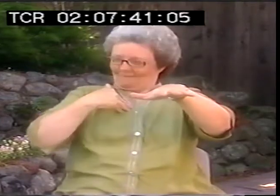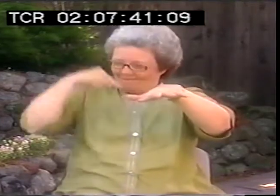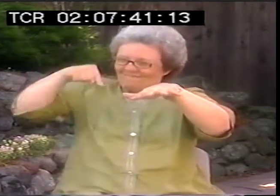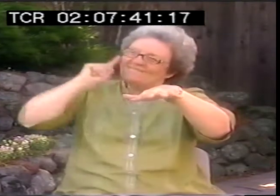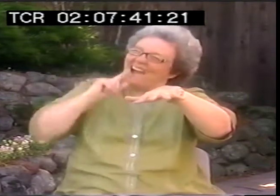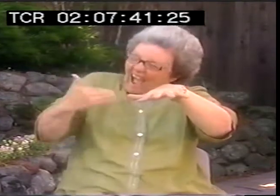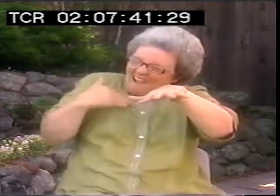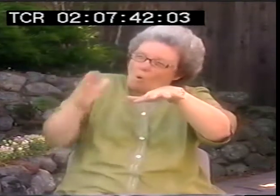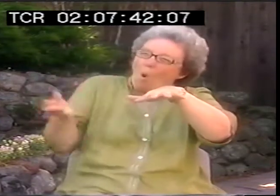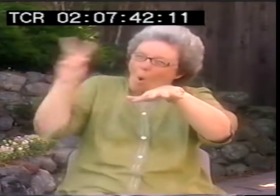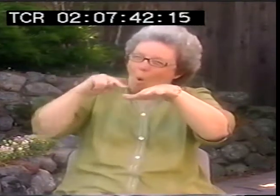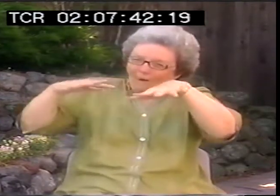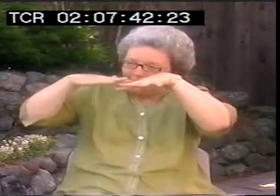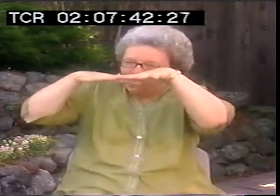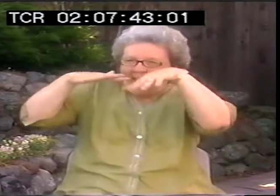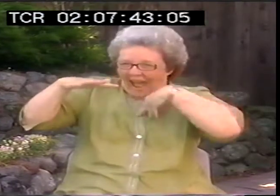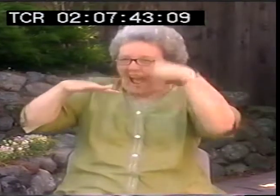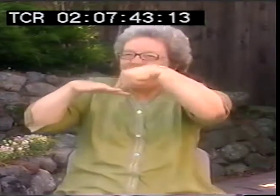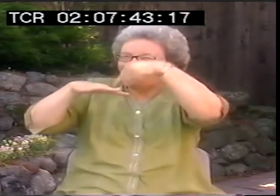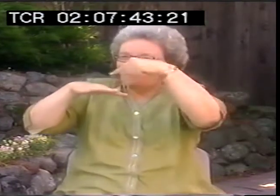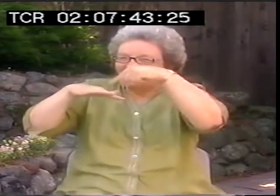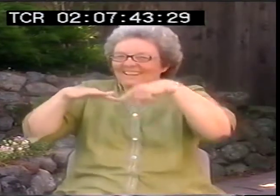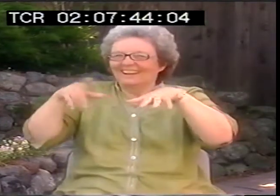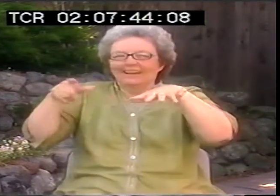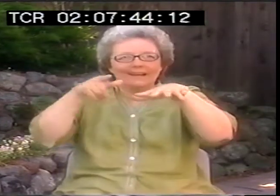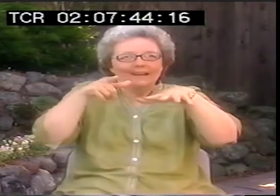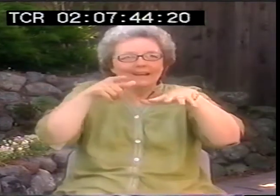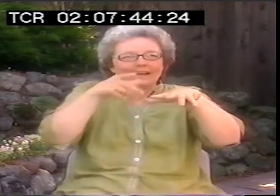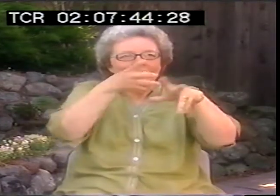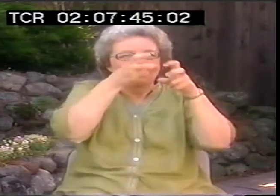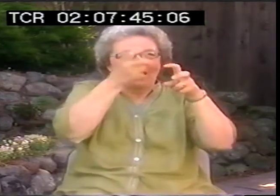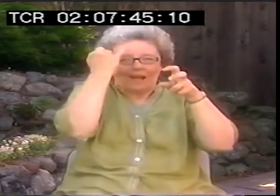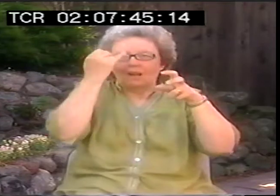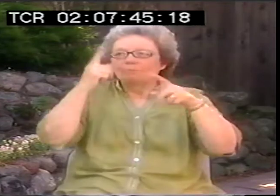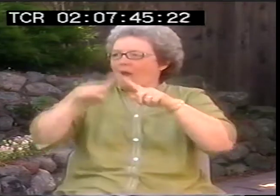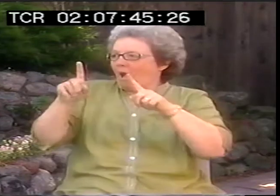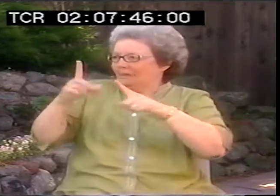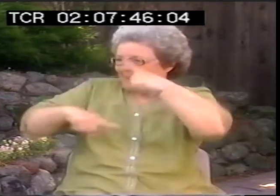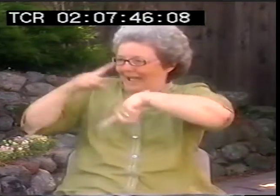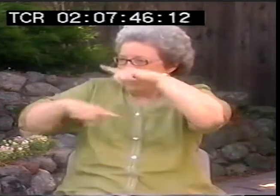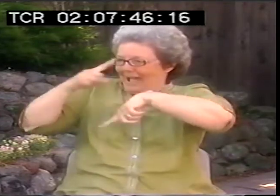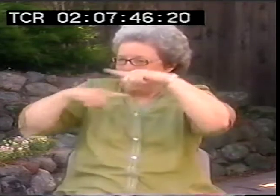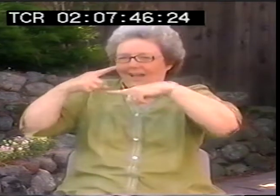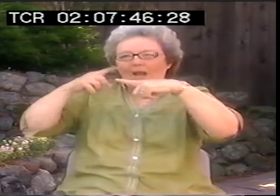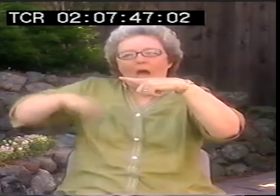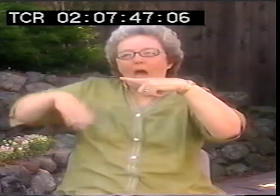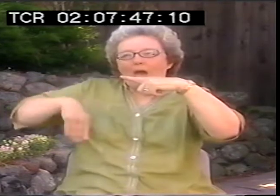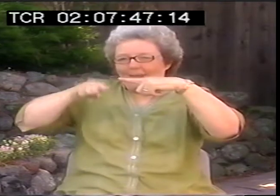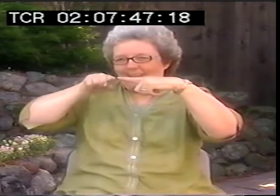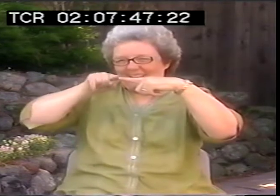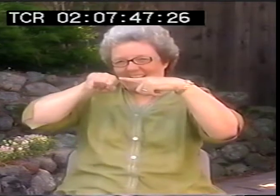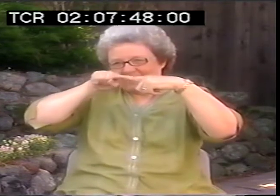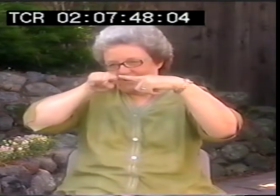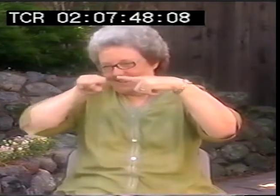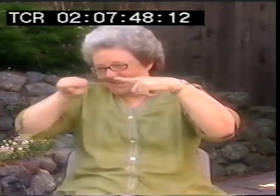like what's going on there. I mean, but deaf people, we've got our own stuff, you know. It's not just what's going on from the hearing people. It's great to take different ideas.